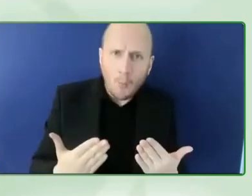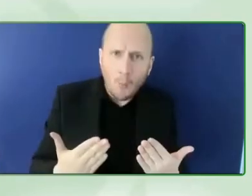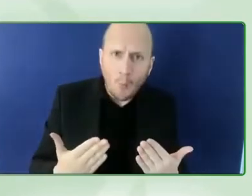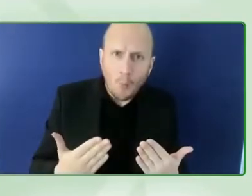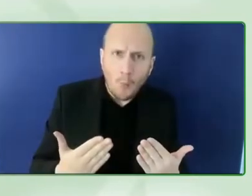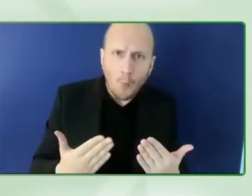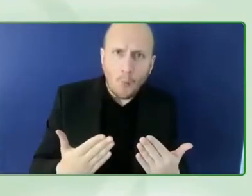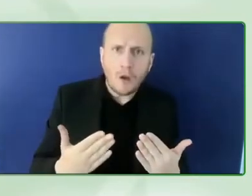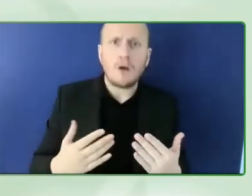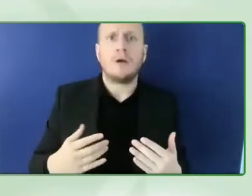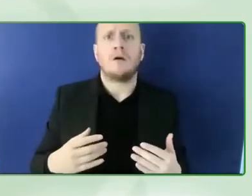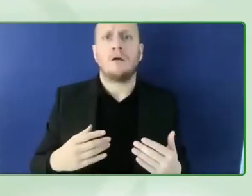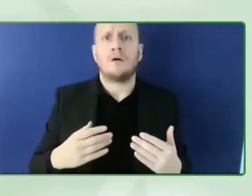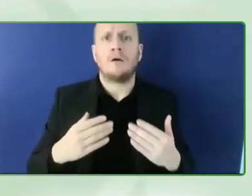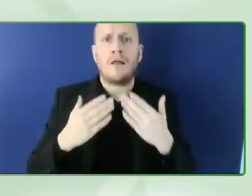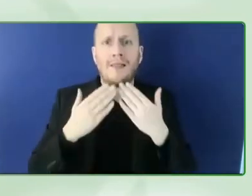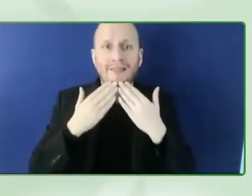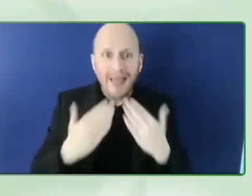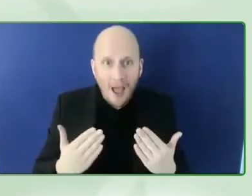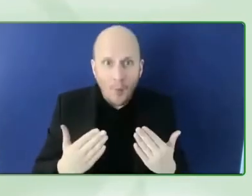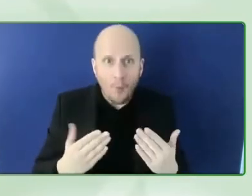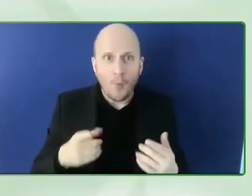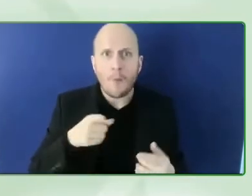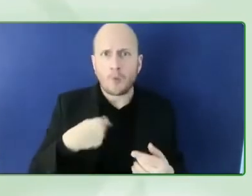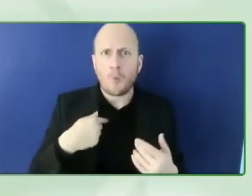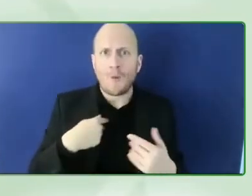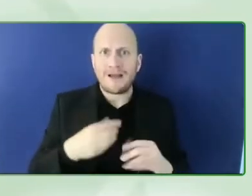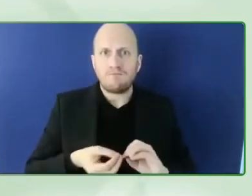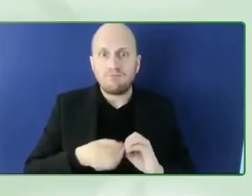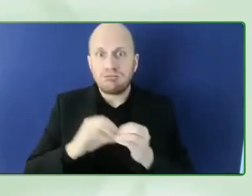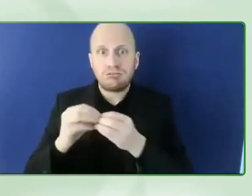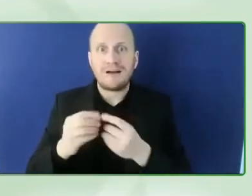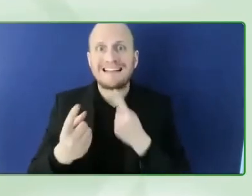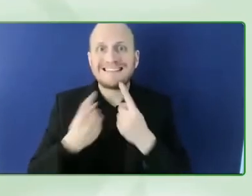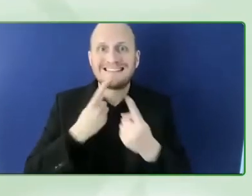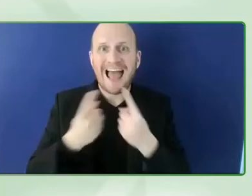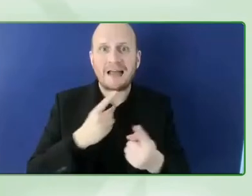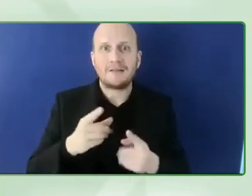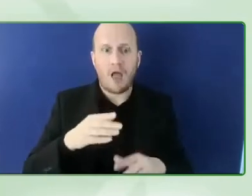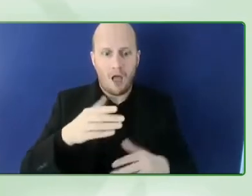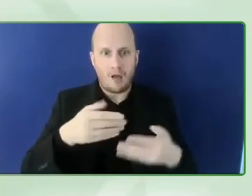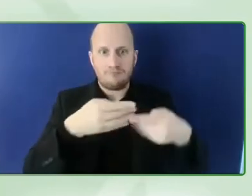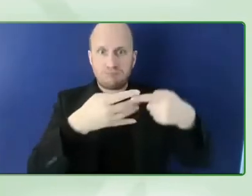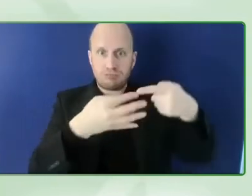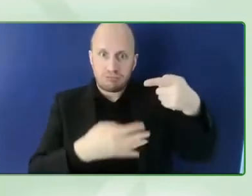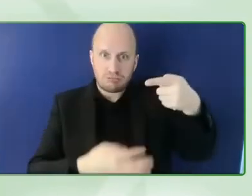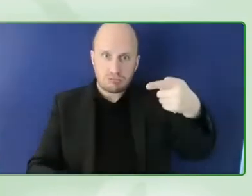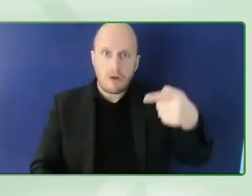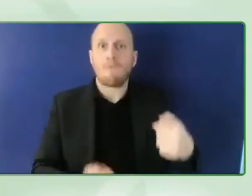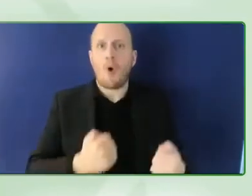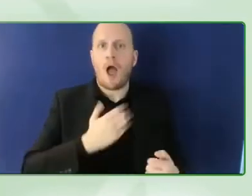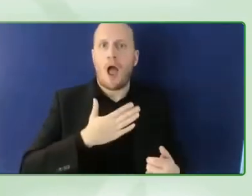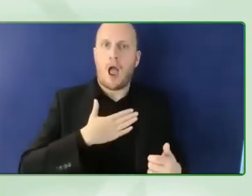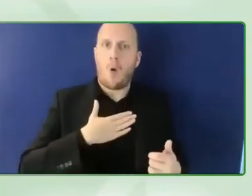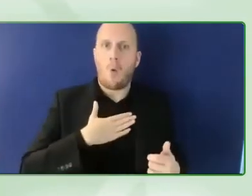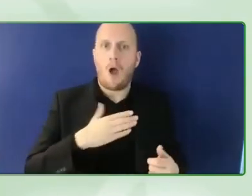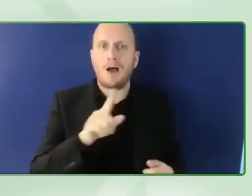of zero project and so i just want to mention that too and to thank you about it's all about